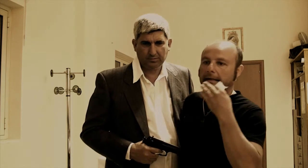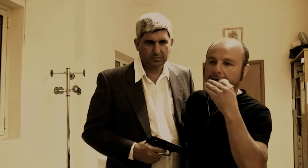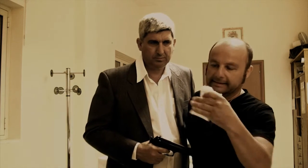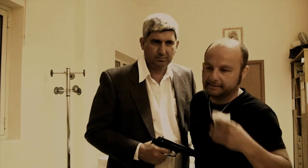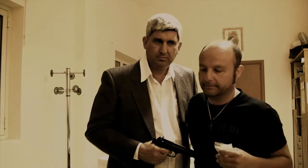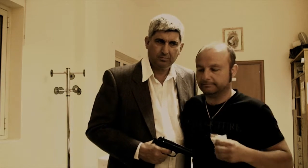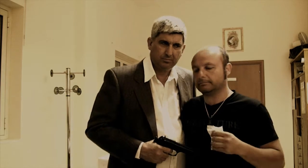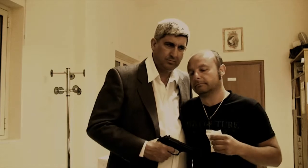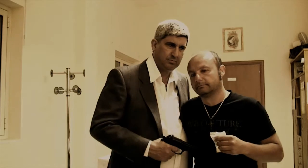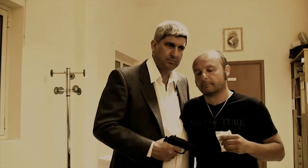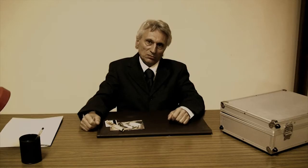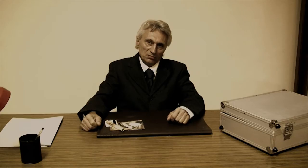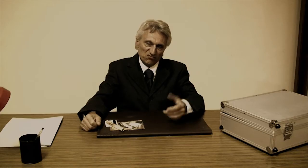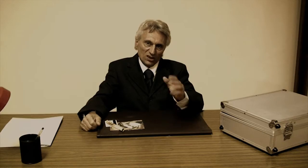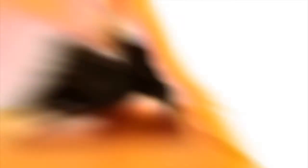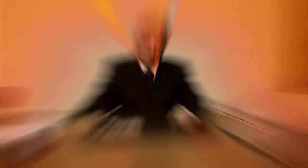Thank you. go.